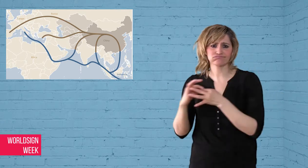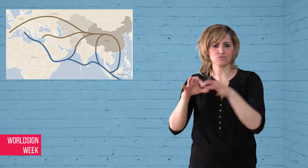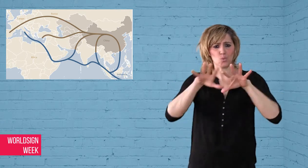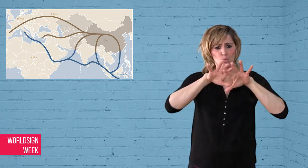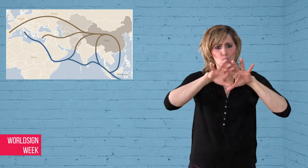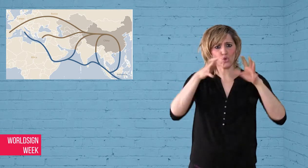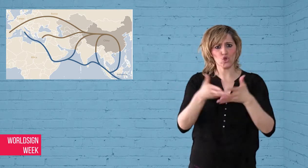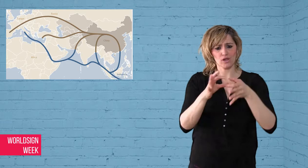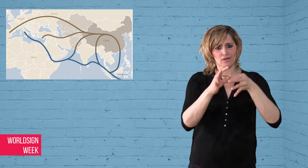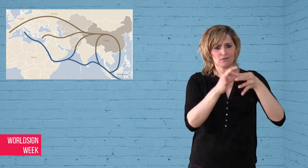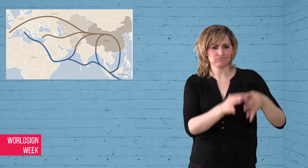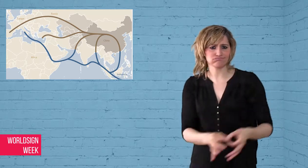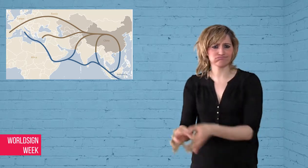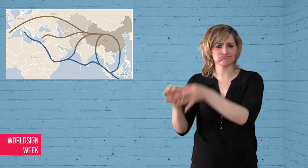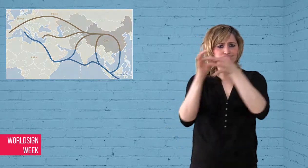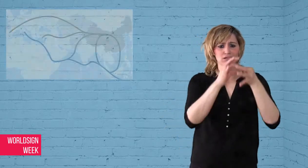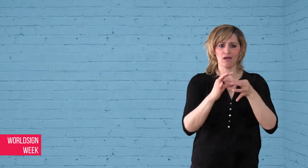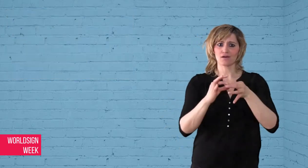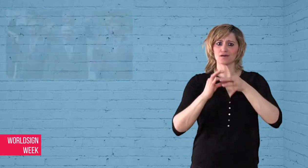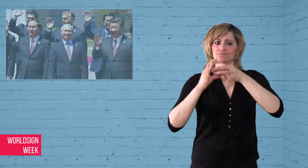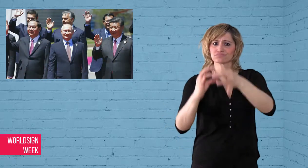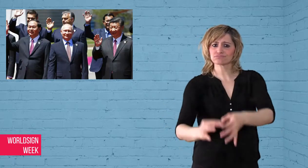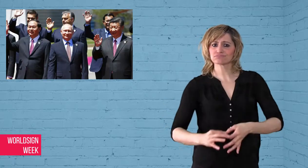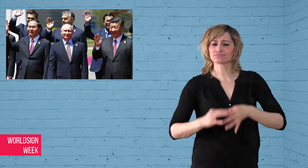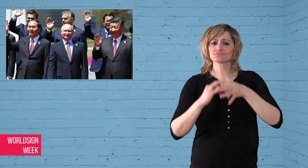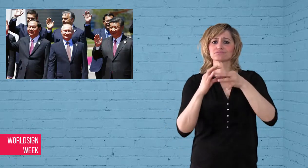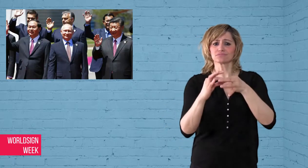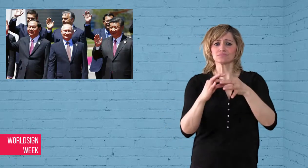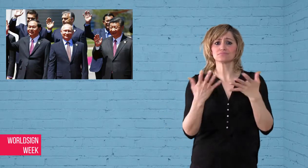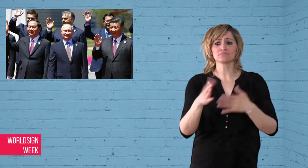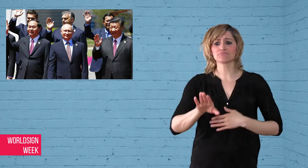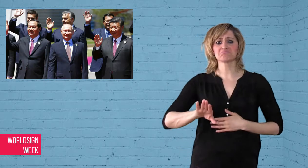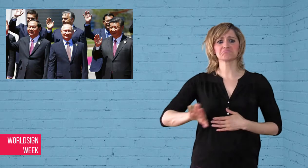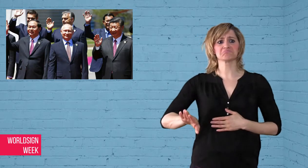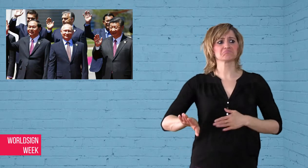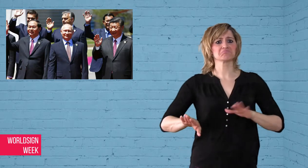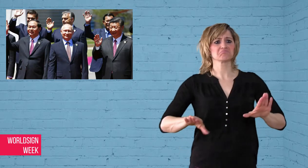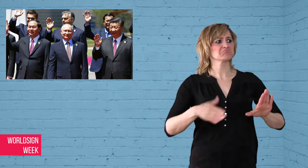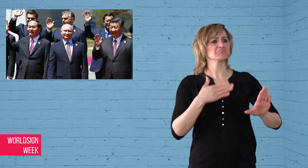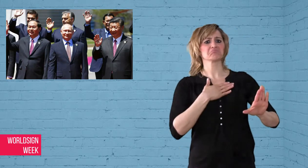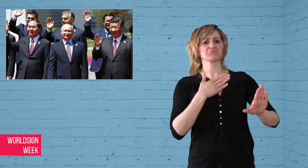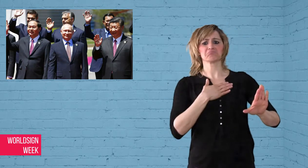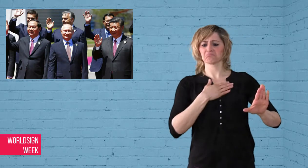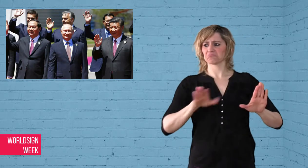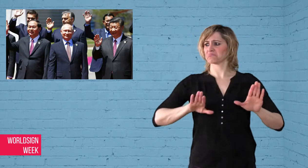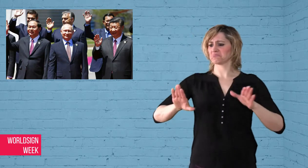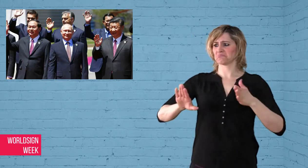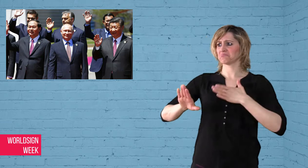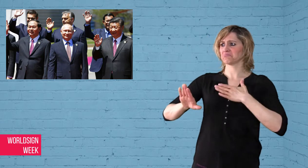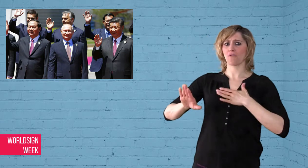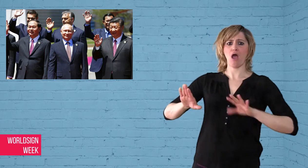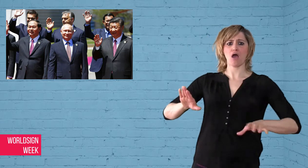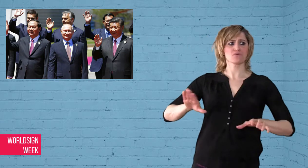$124 billion to the project. Many